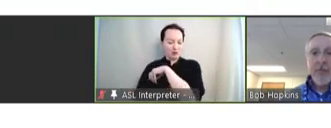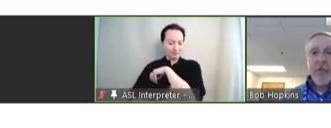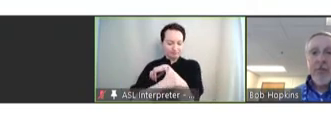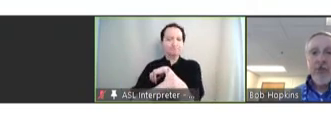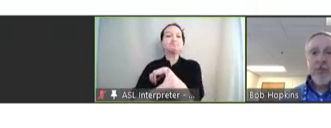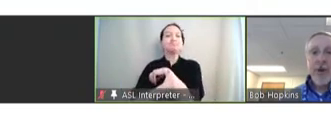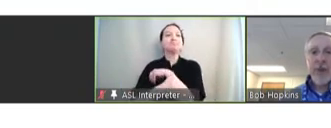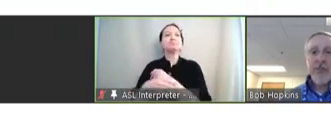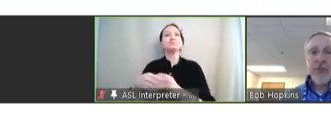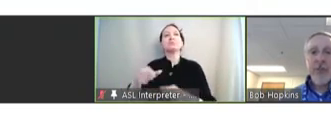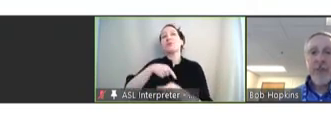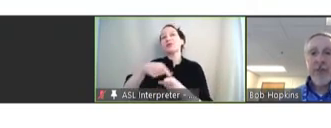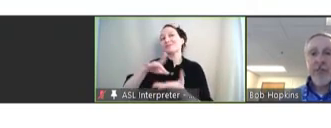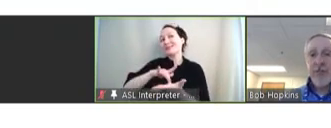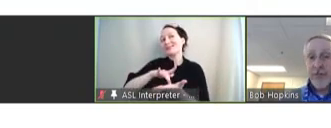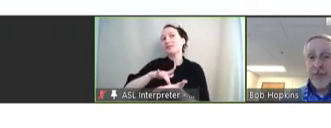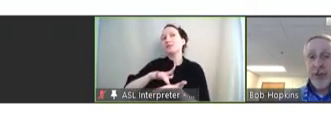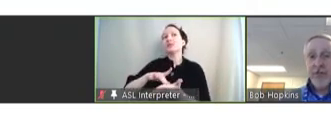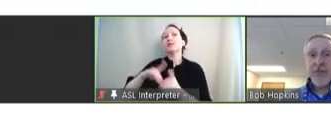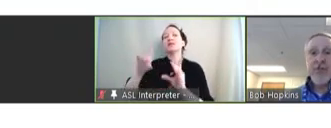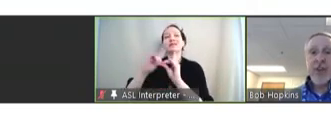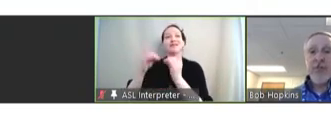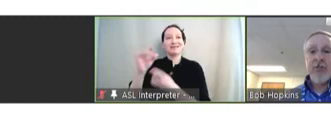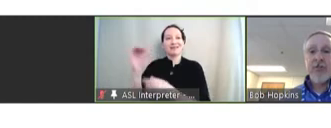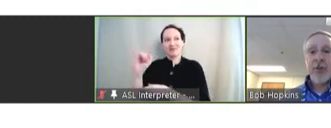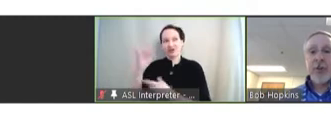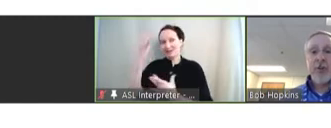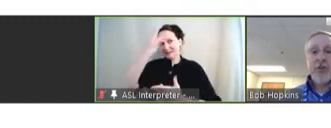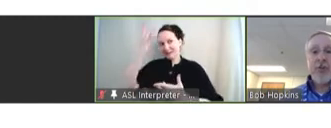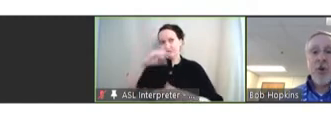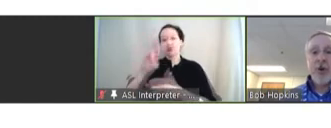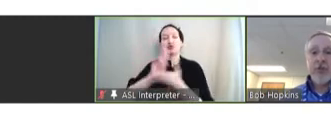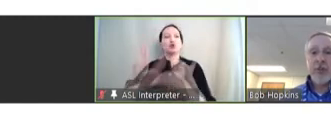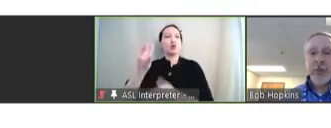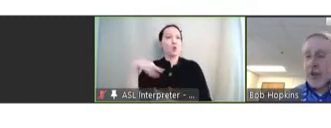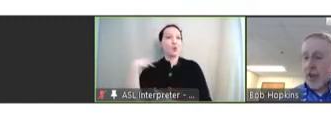professor of medicine of the -- of infectious diseases for the University of Washington,